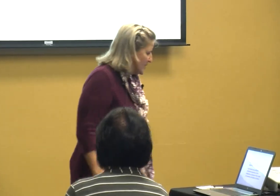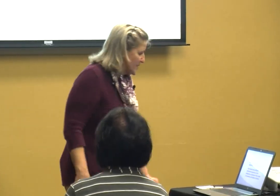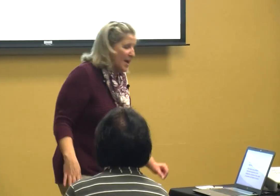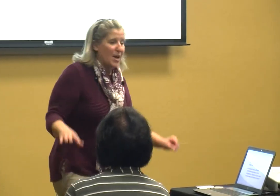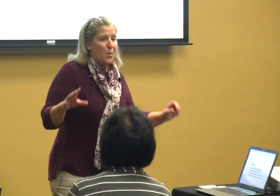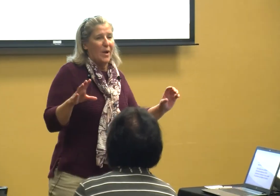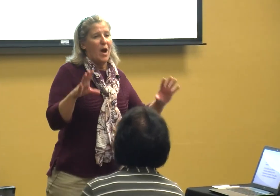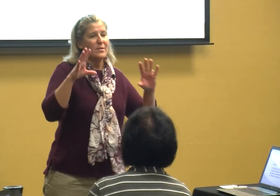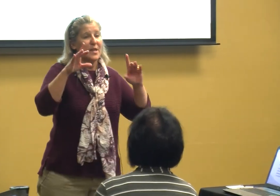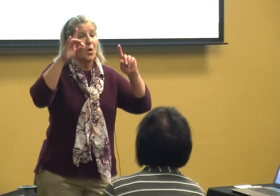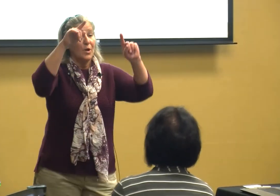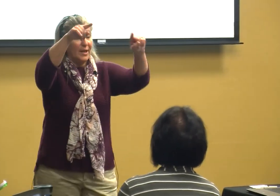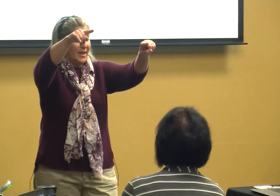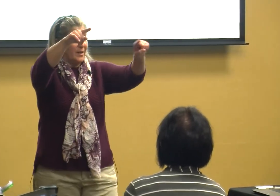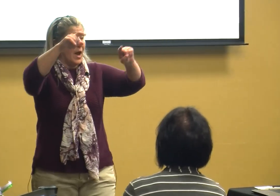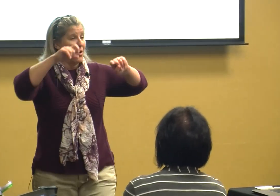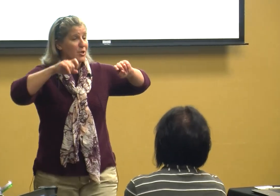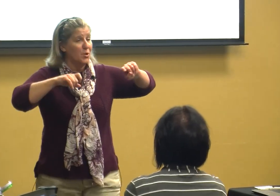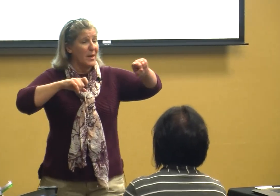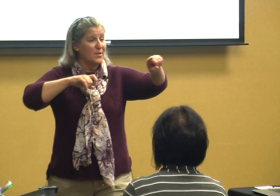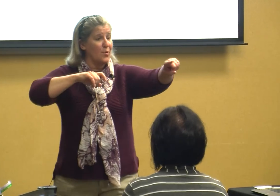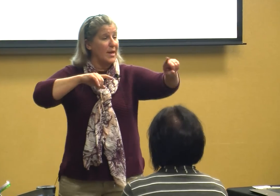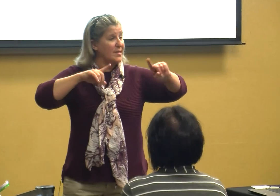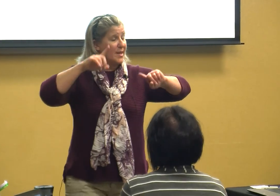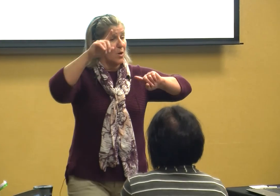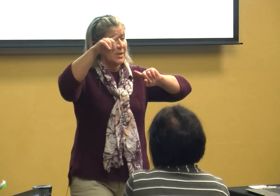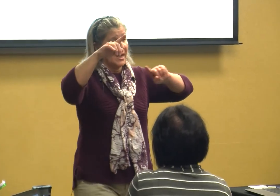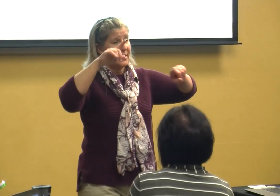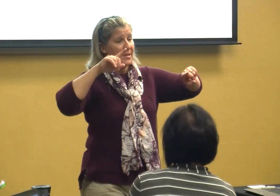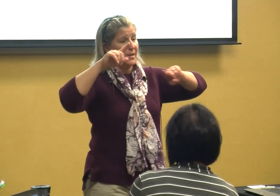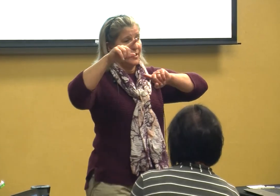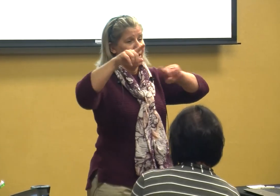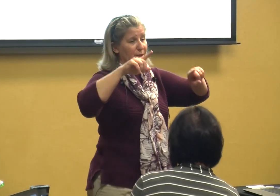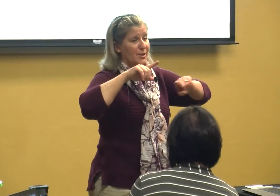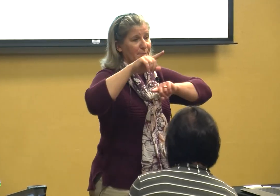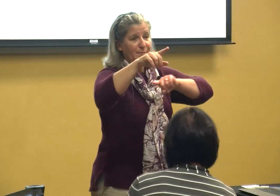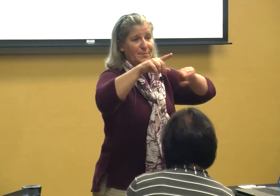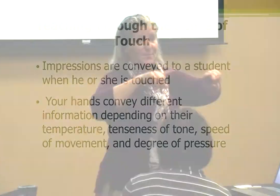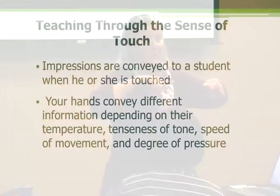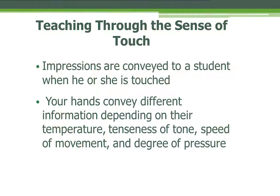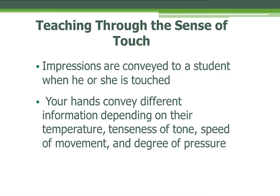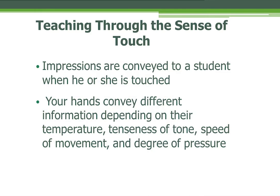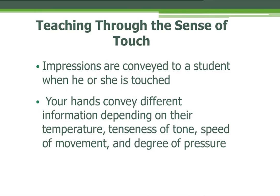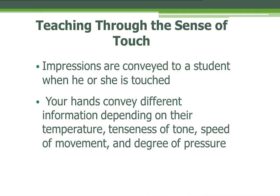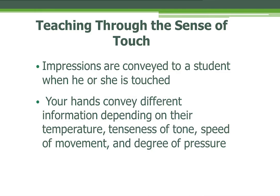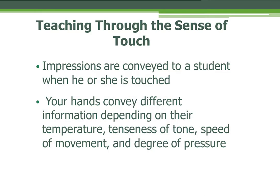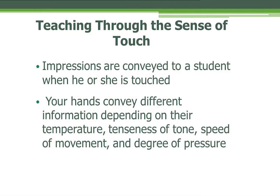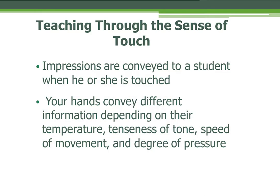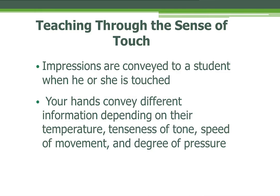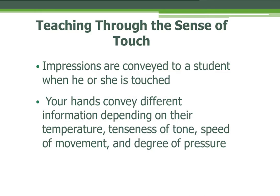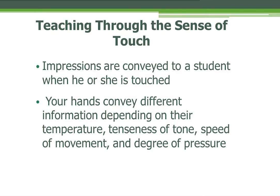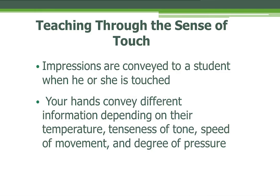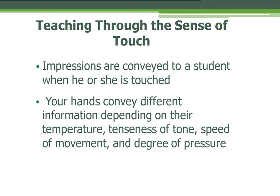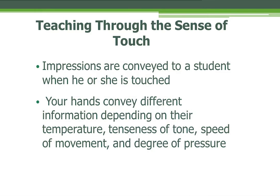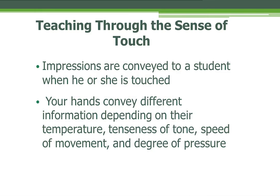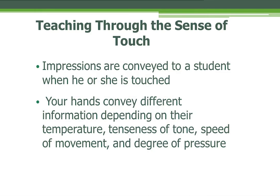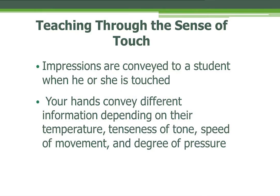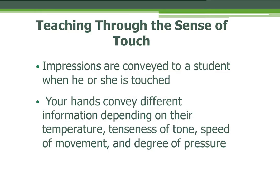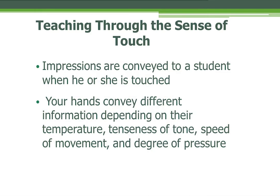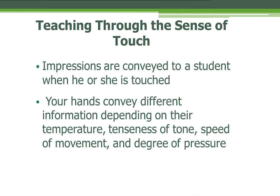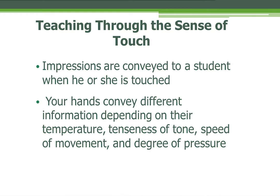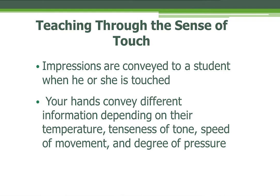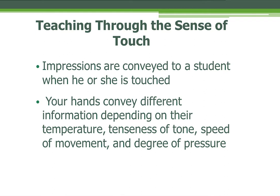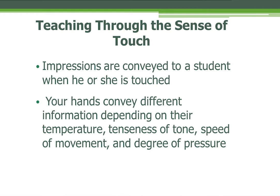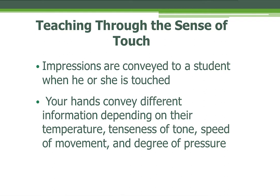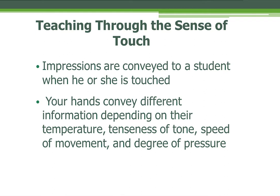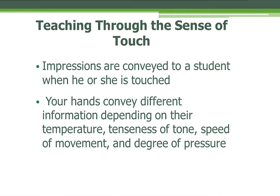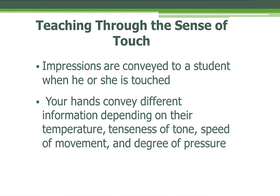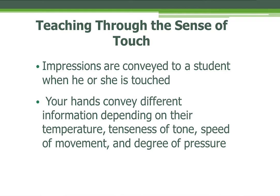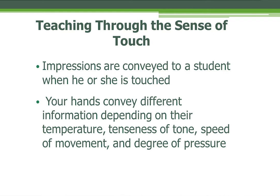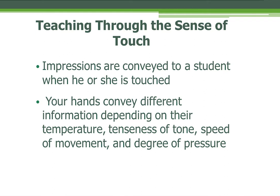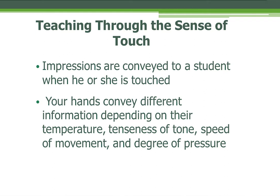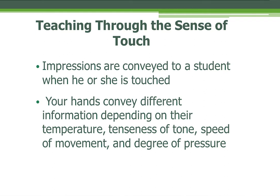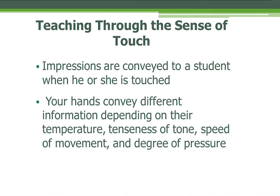we also need our two best friends the OTS we need to talk to them think about how what is it that